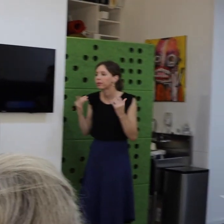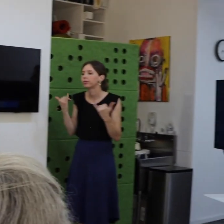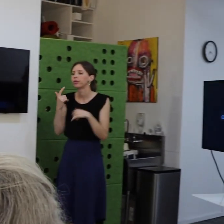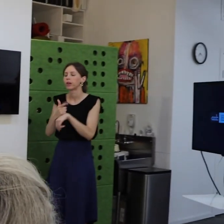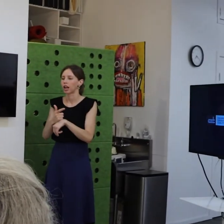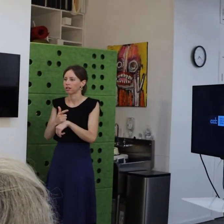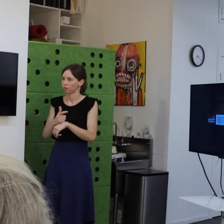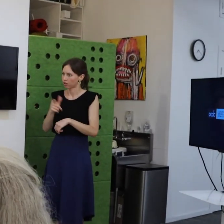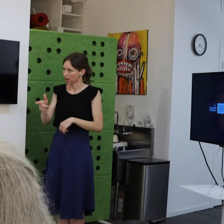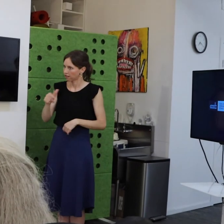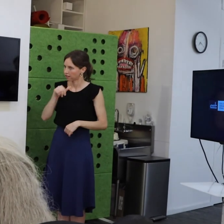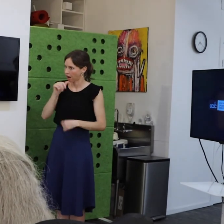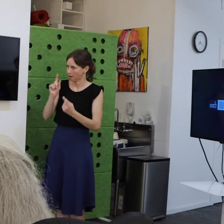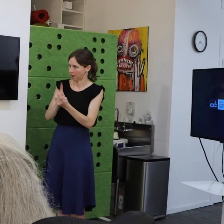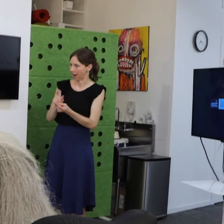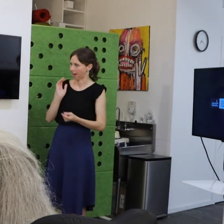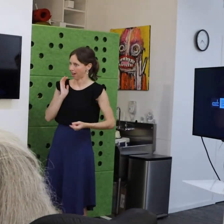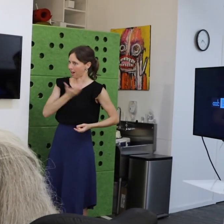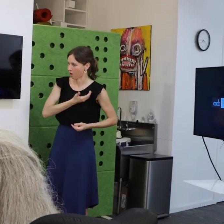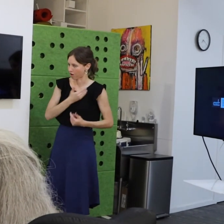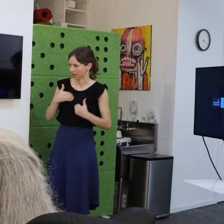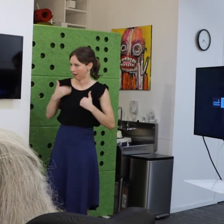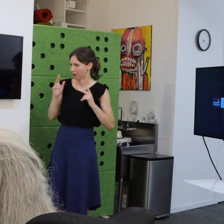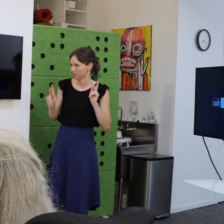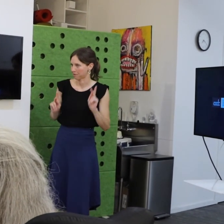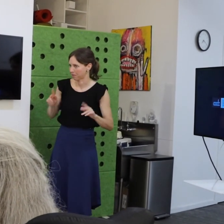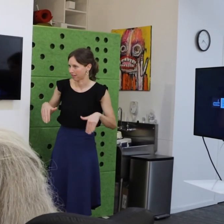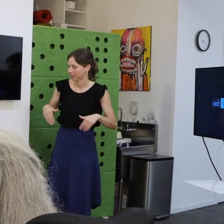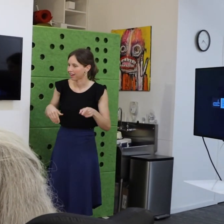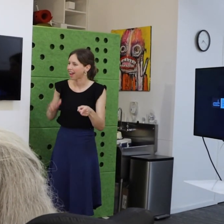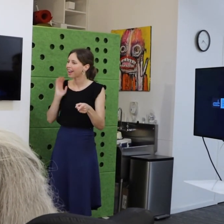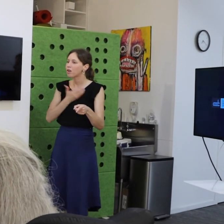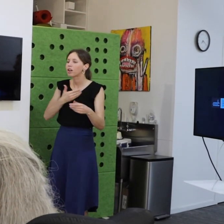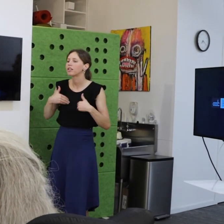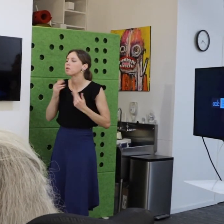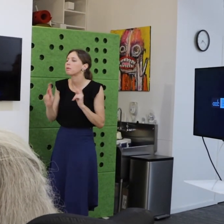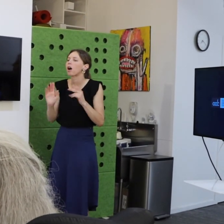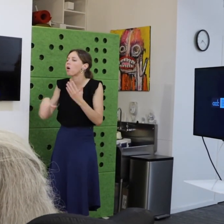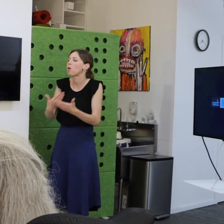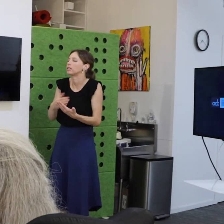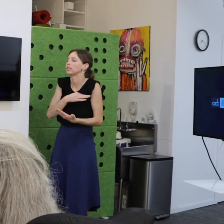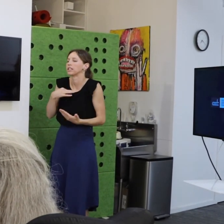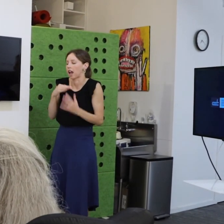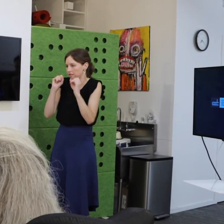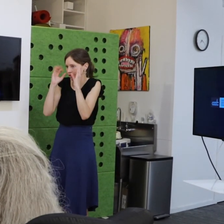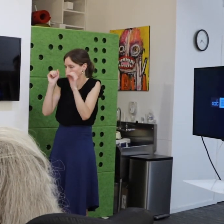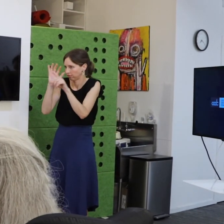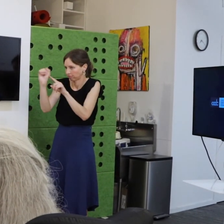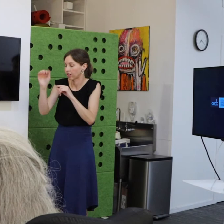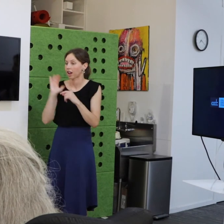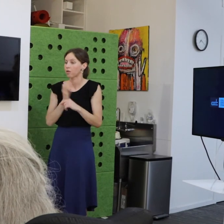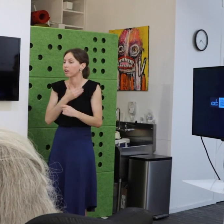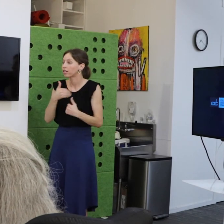Well, they haven't met our young people. Because our young people are amazing our whole staff is amazing and our young people are amazing.